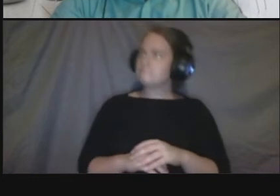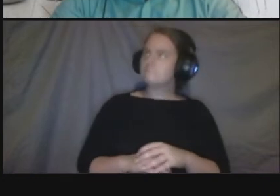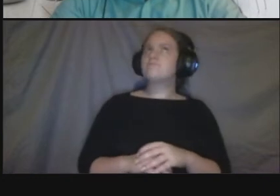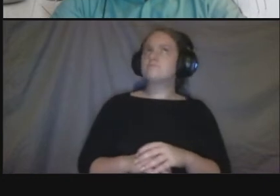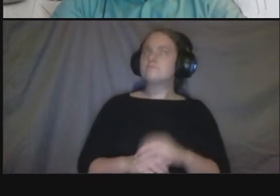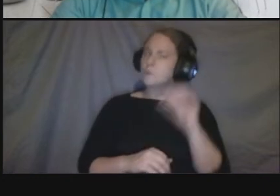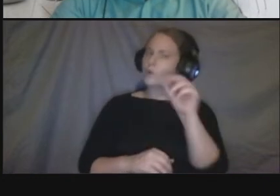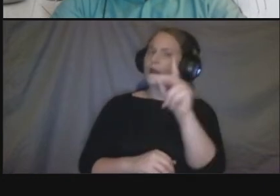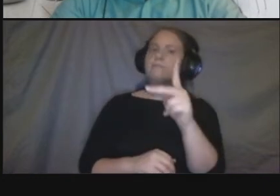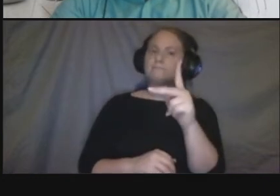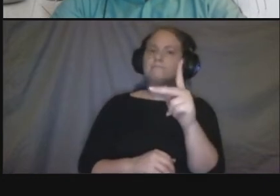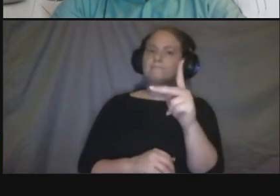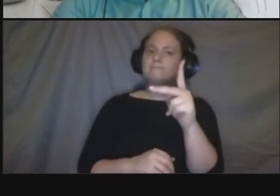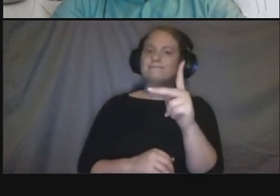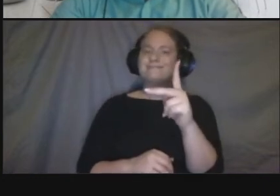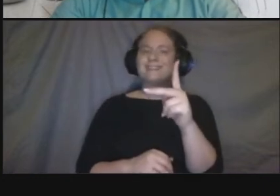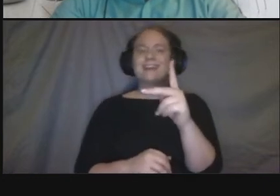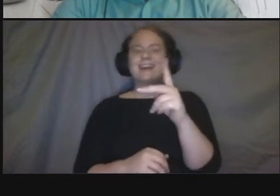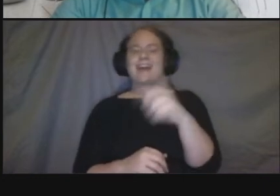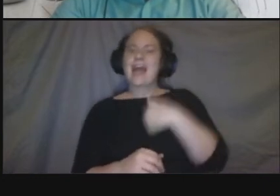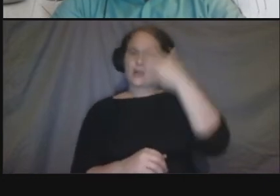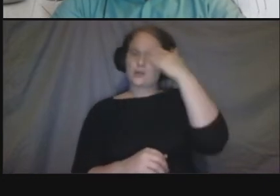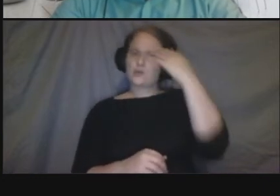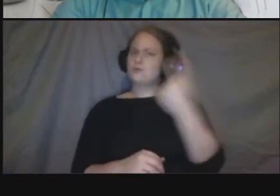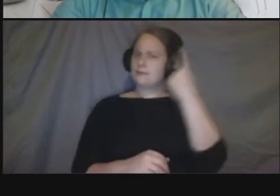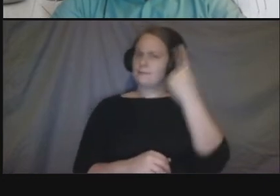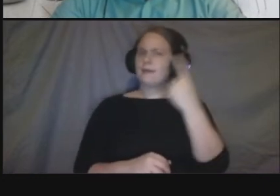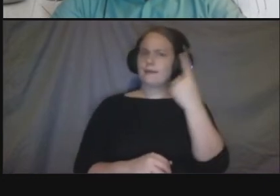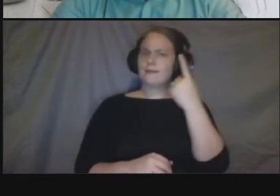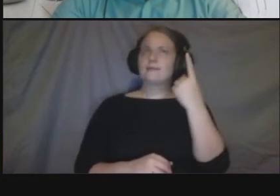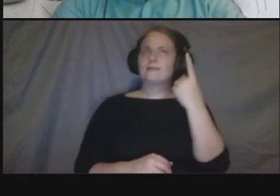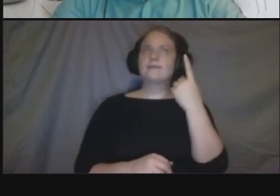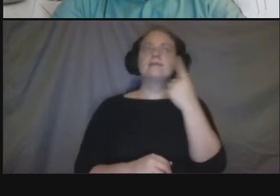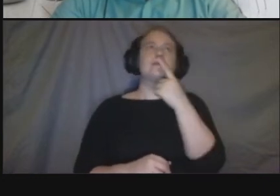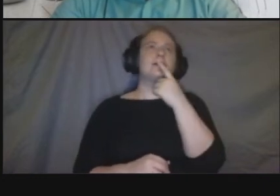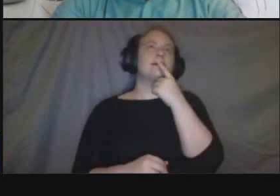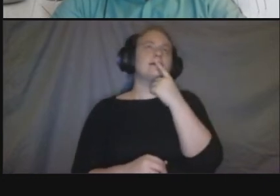um you know as you're preparing for this presentation uh you know the district is